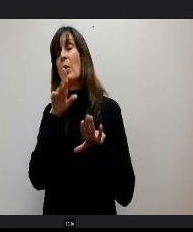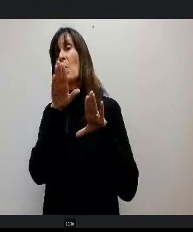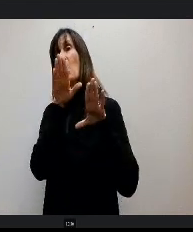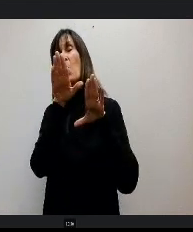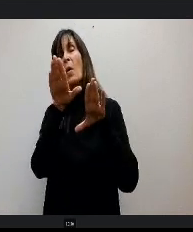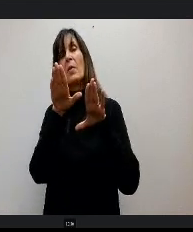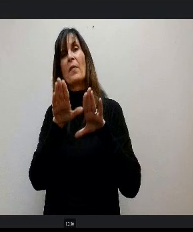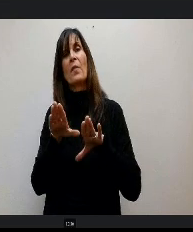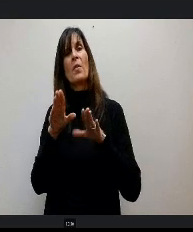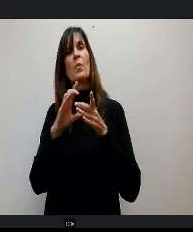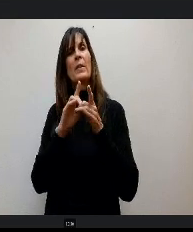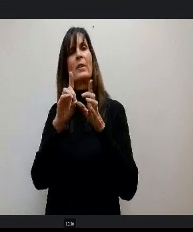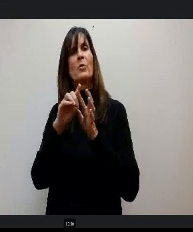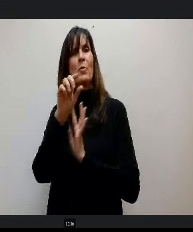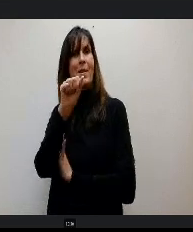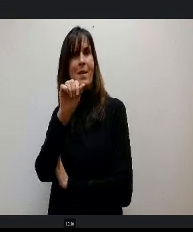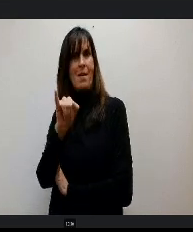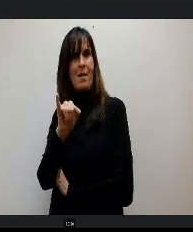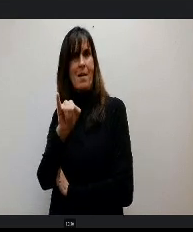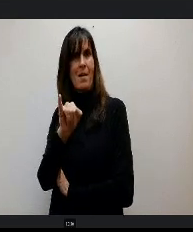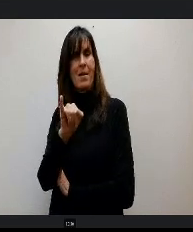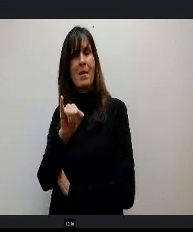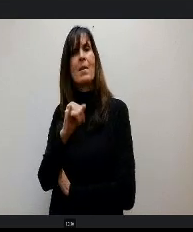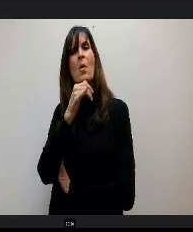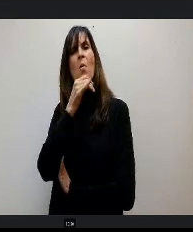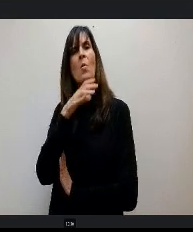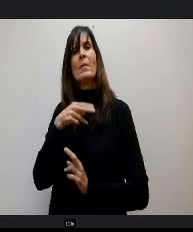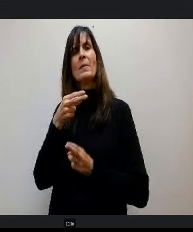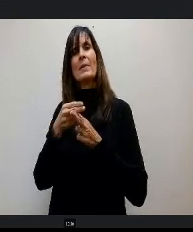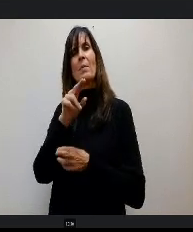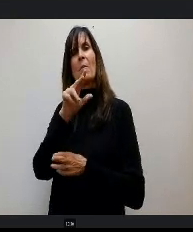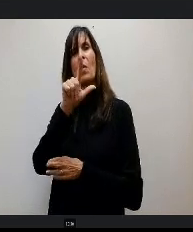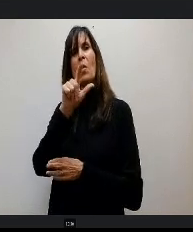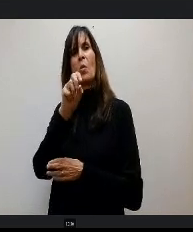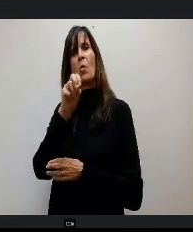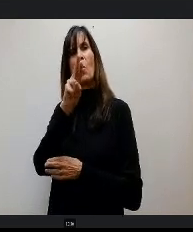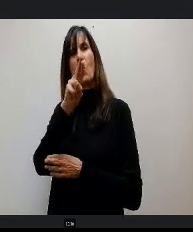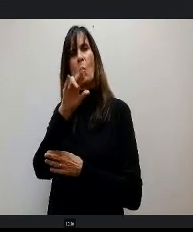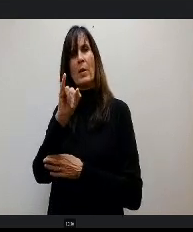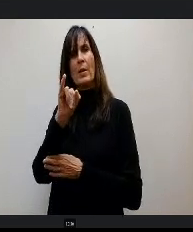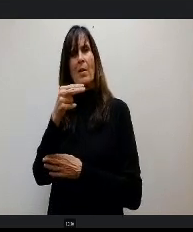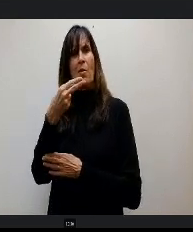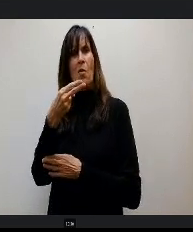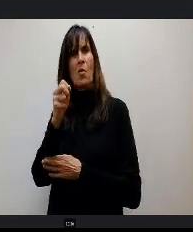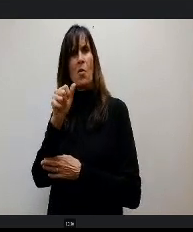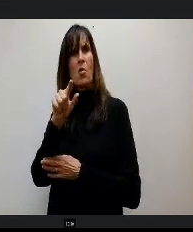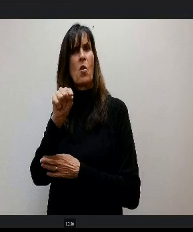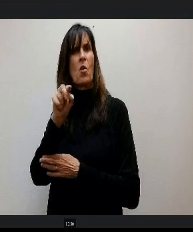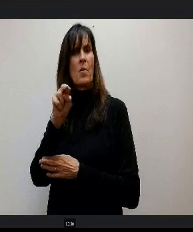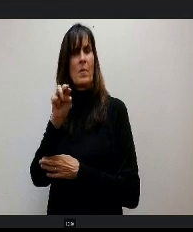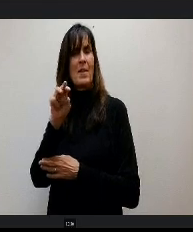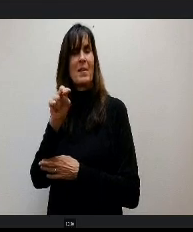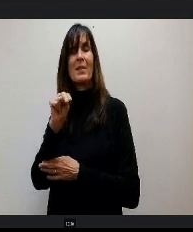intelligence, Lori Hartman did a good job with that I was so excited to show chat GPT to this gentleman